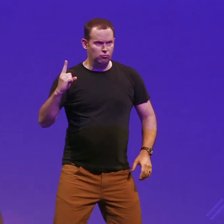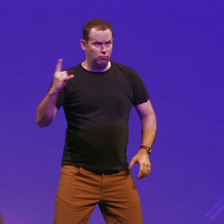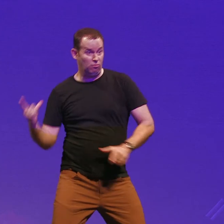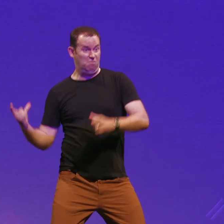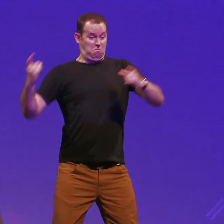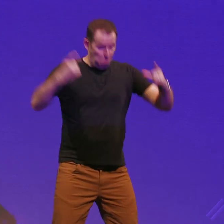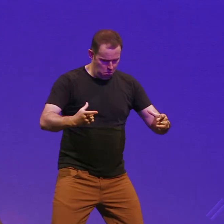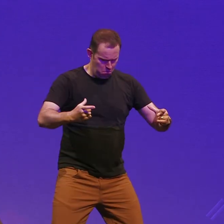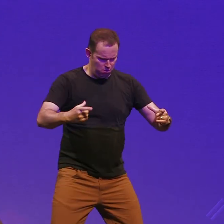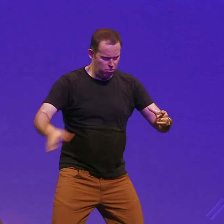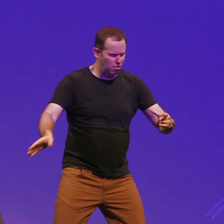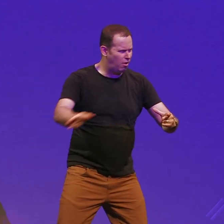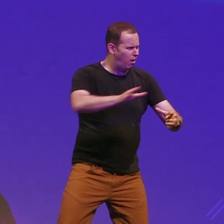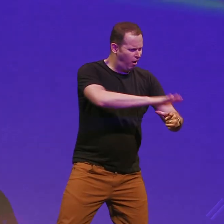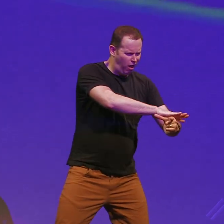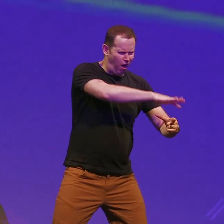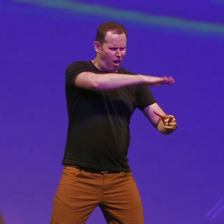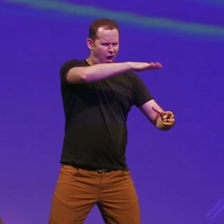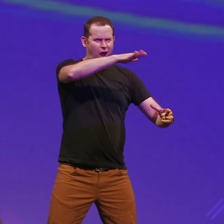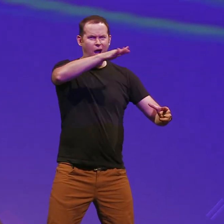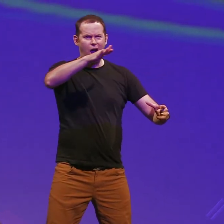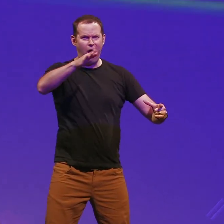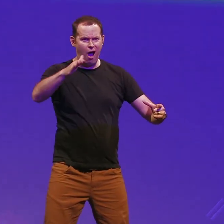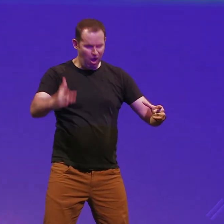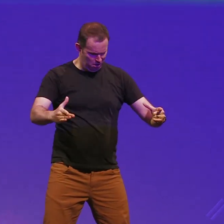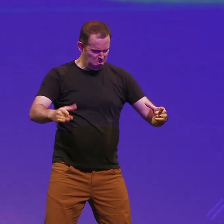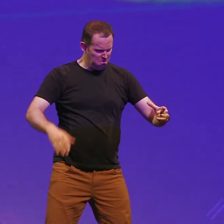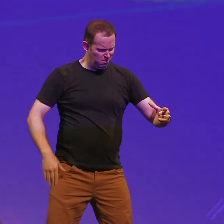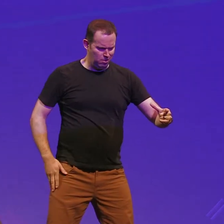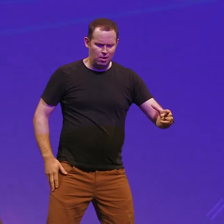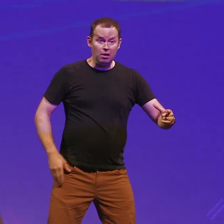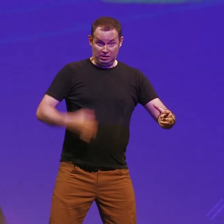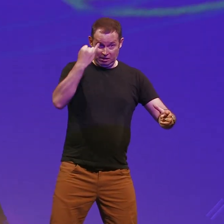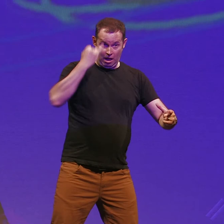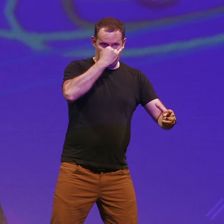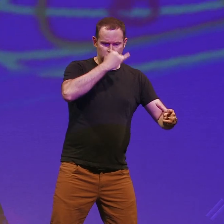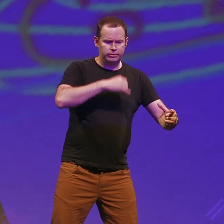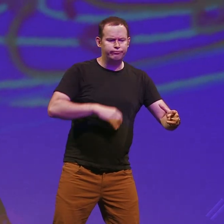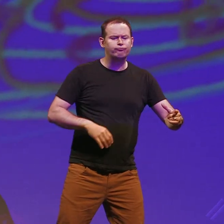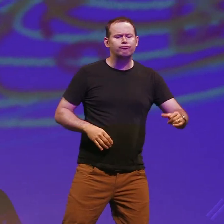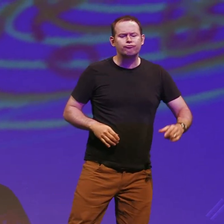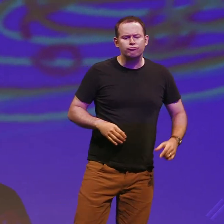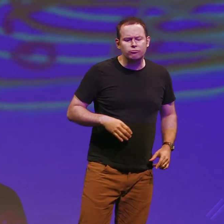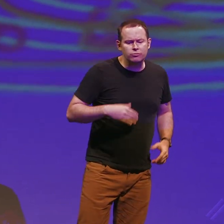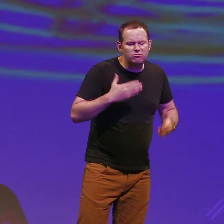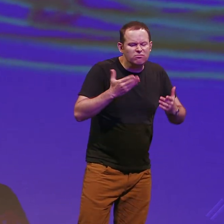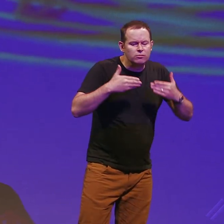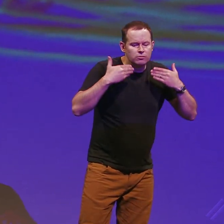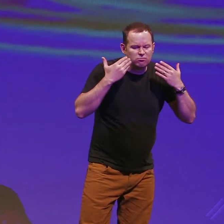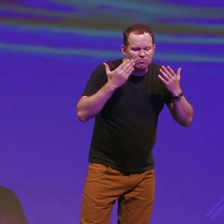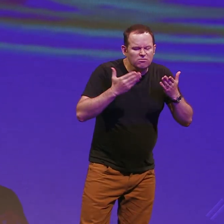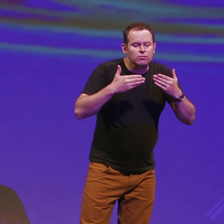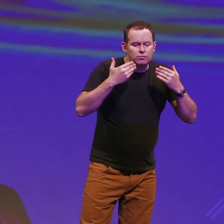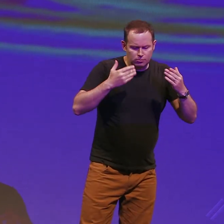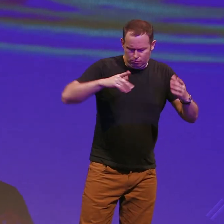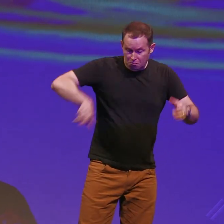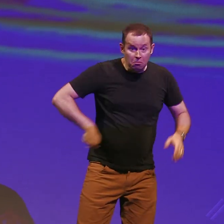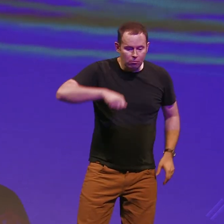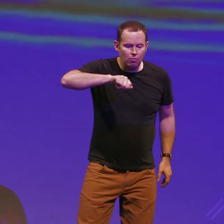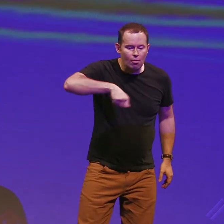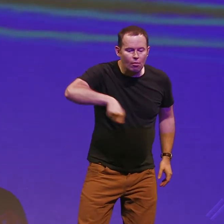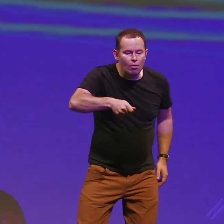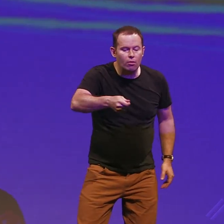over huge played a pasta and the Italian wafts hair towards his nose sniffs it